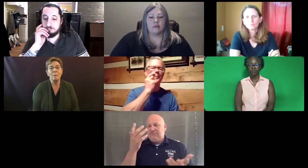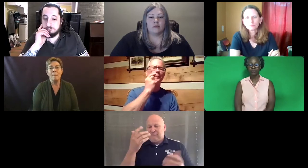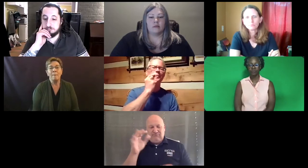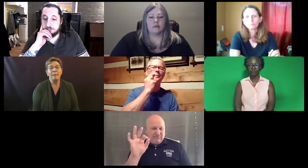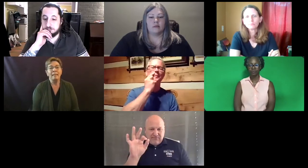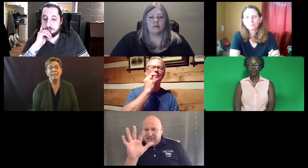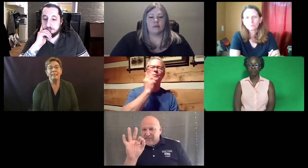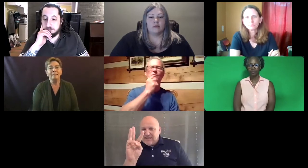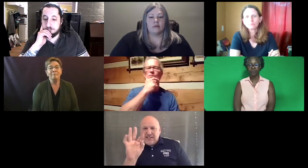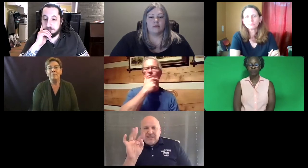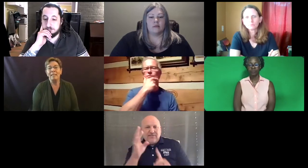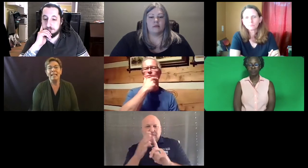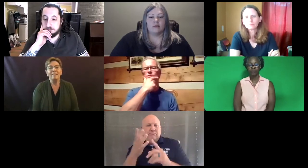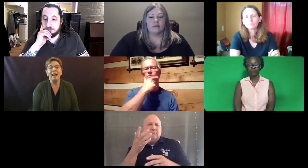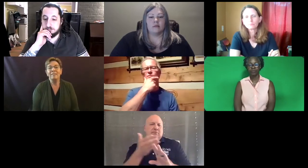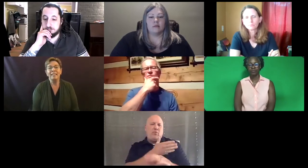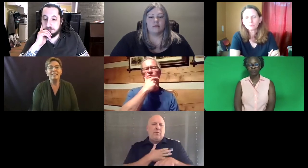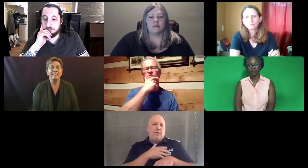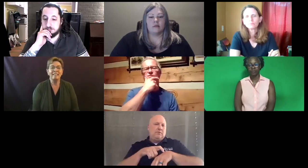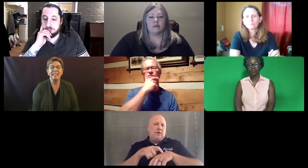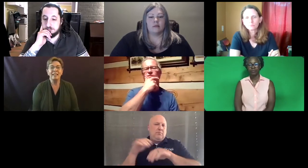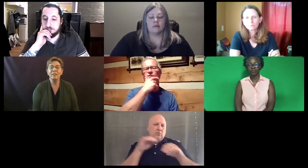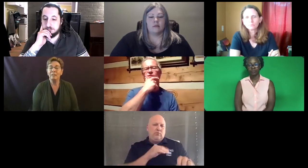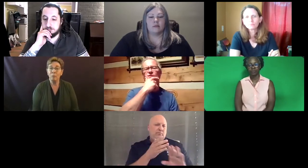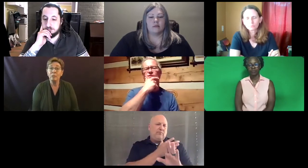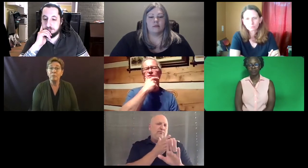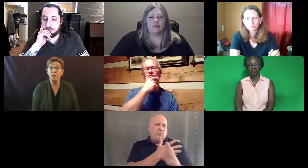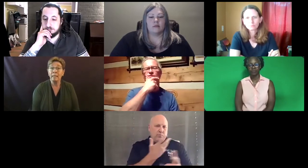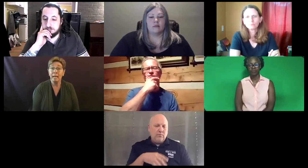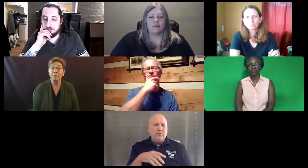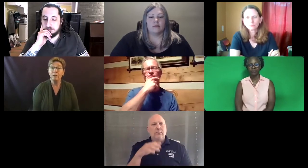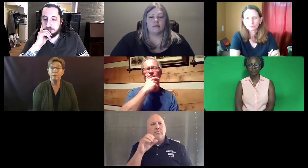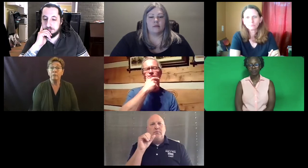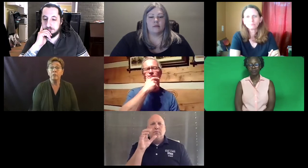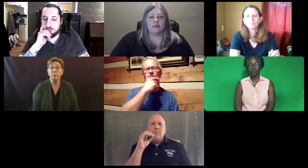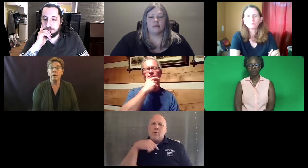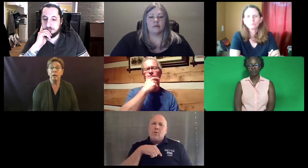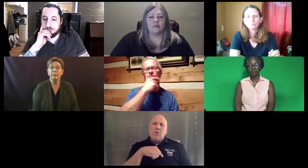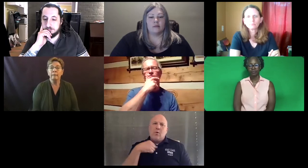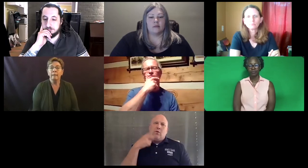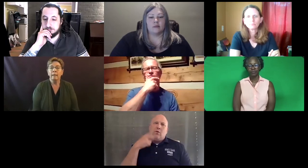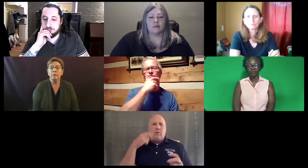Maybe 95, 96, 97. It was before my time, before I moved to Utah.